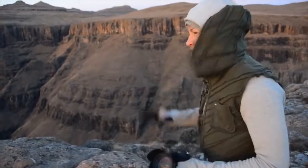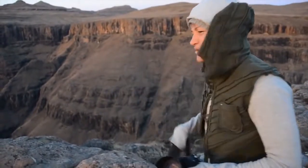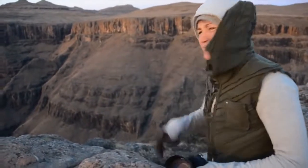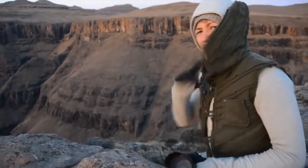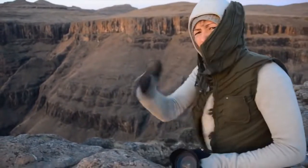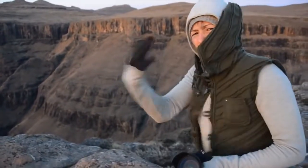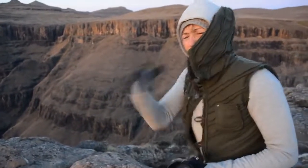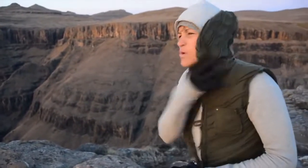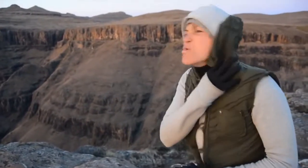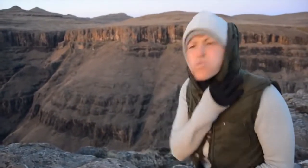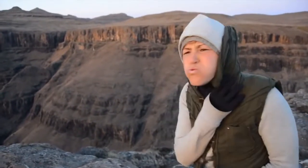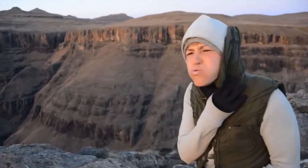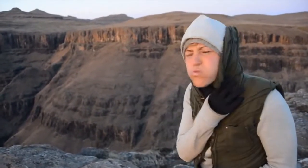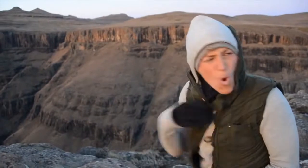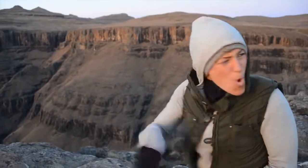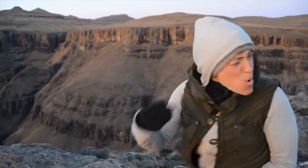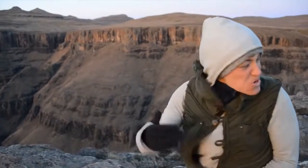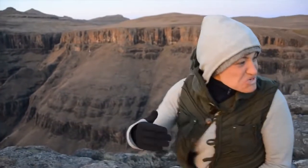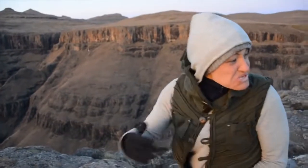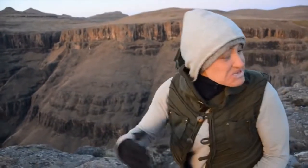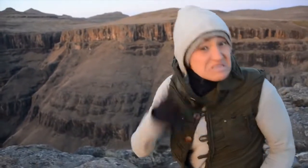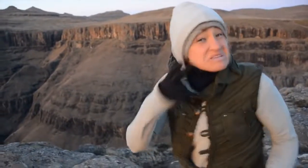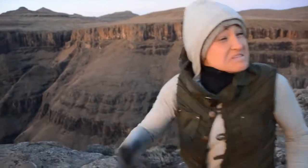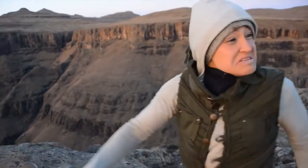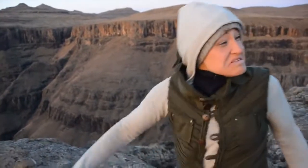be blown off the ledge. See how windy it is.